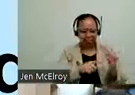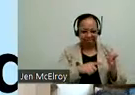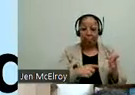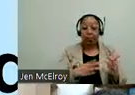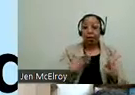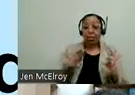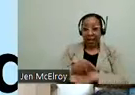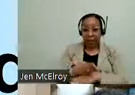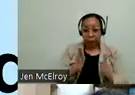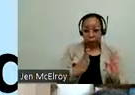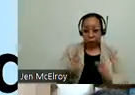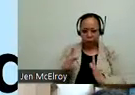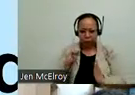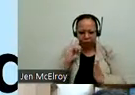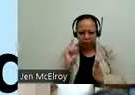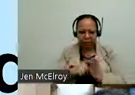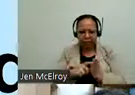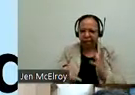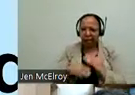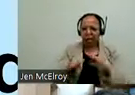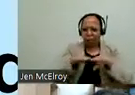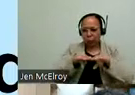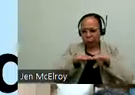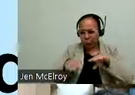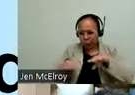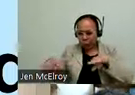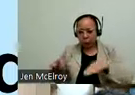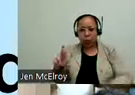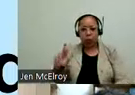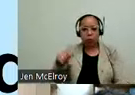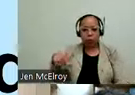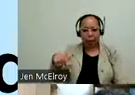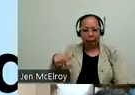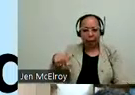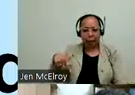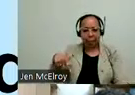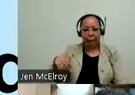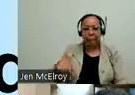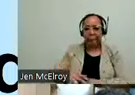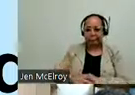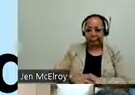picture you can see that there is a ramp that is both along the front. And to allow the person to get into their house. The stairs are still